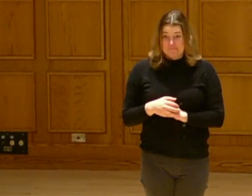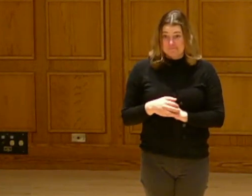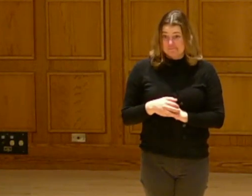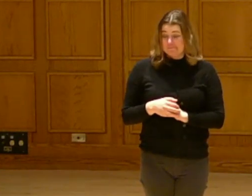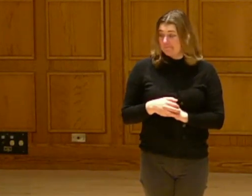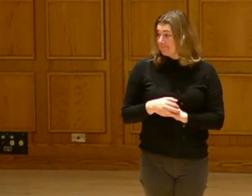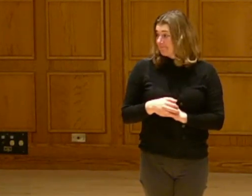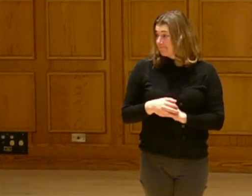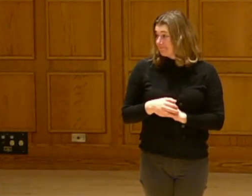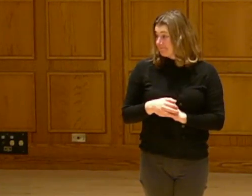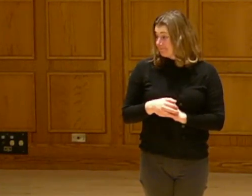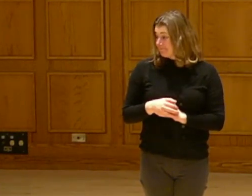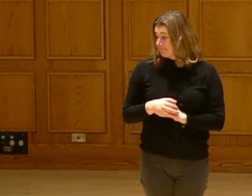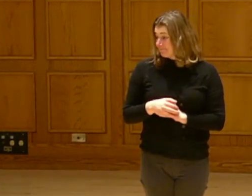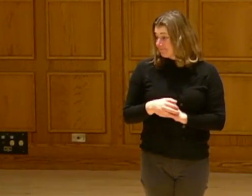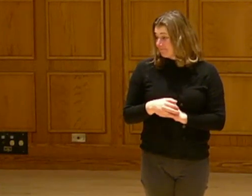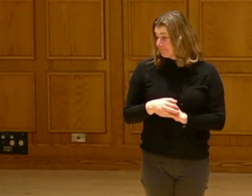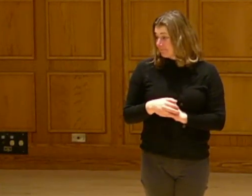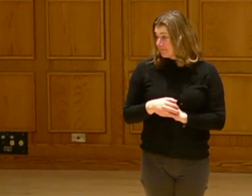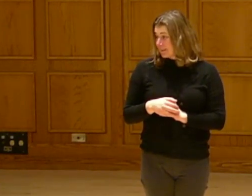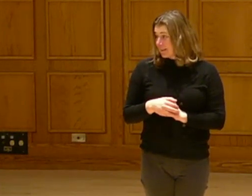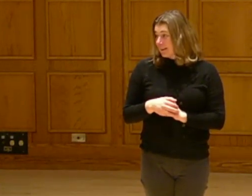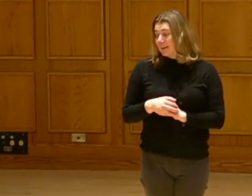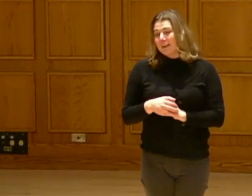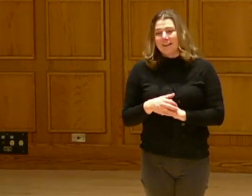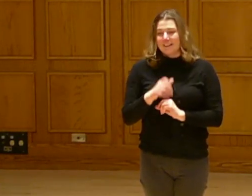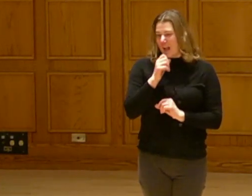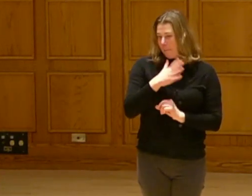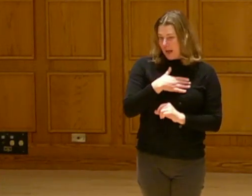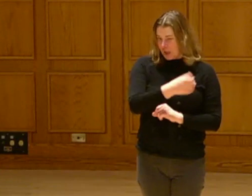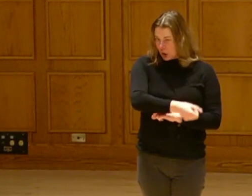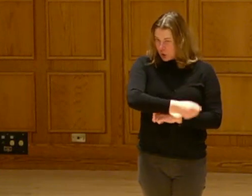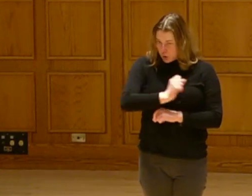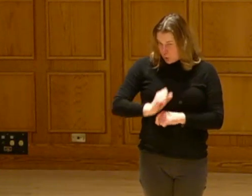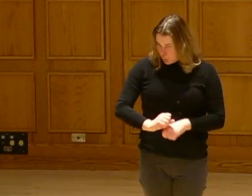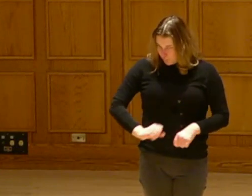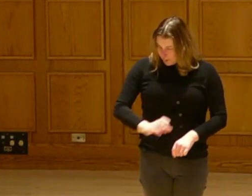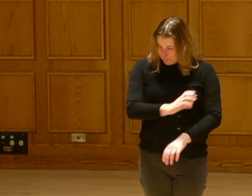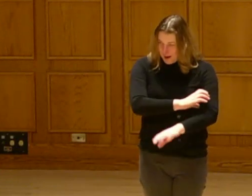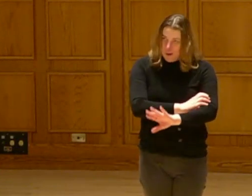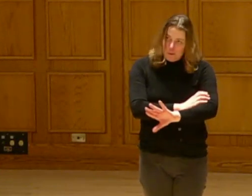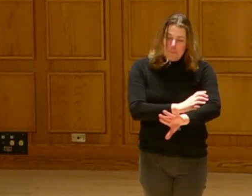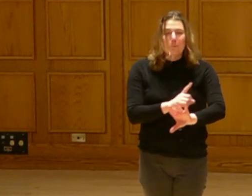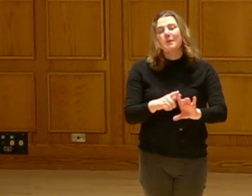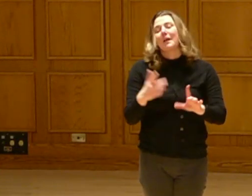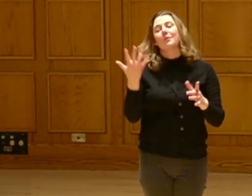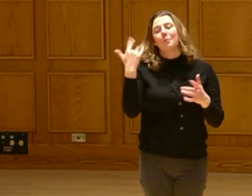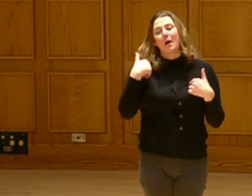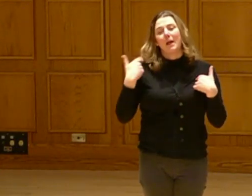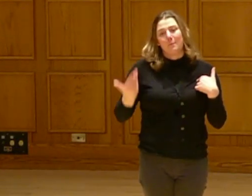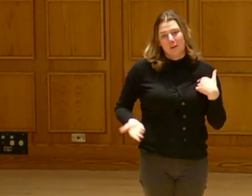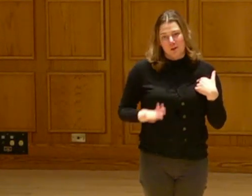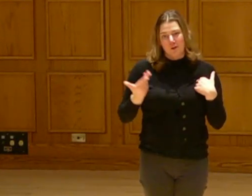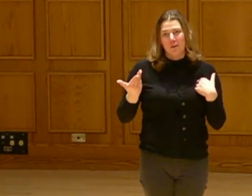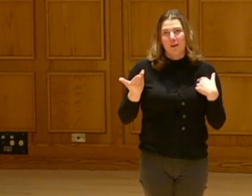food. That's -- I'm not going to say it is my super power. But that's what I was put here to do.